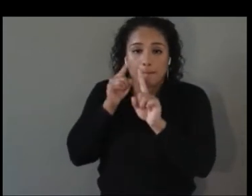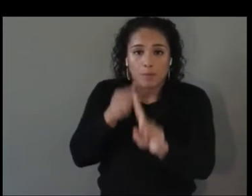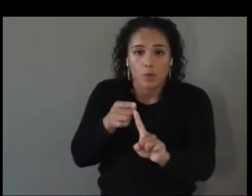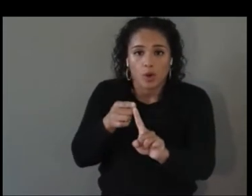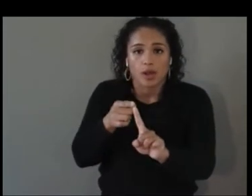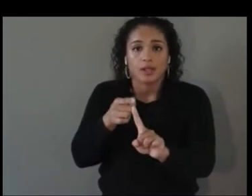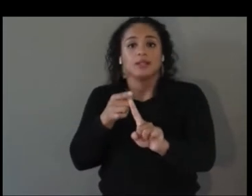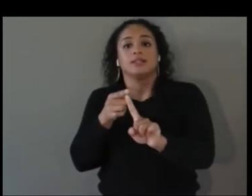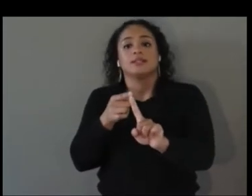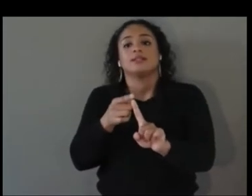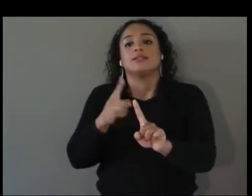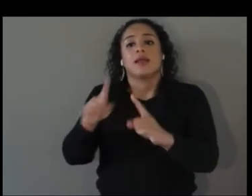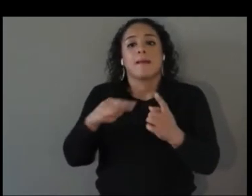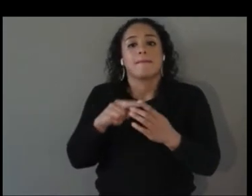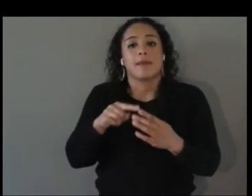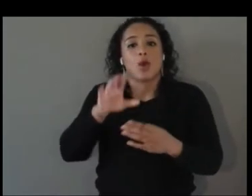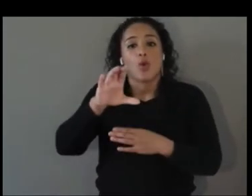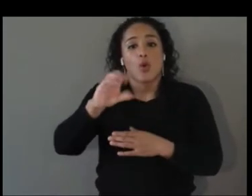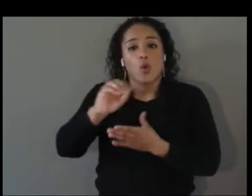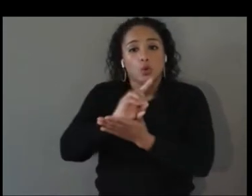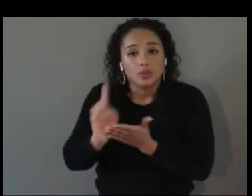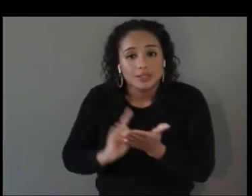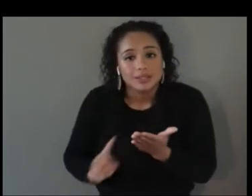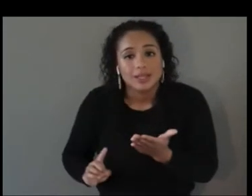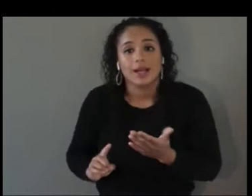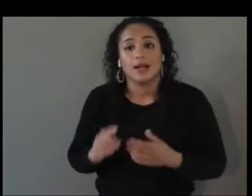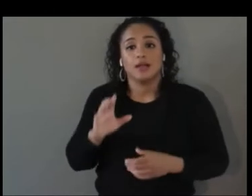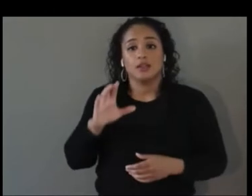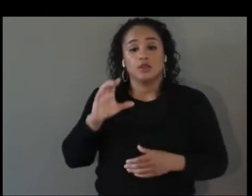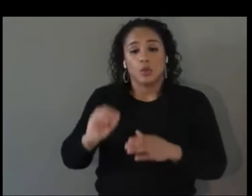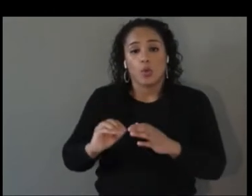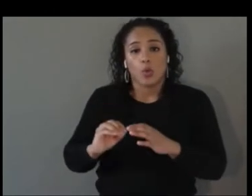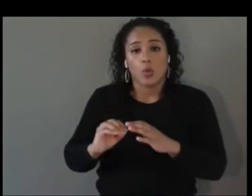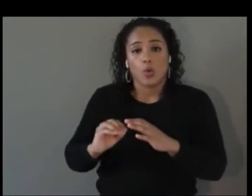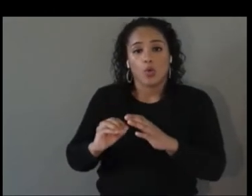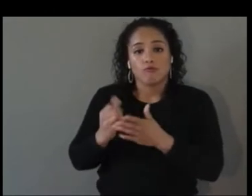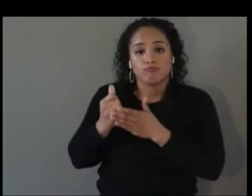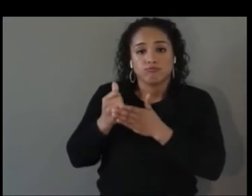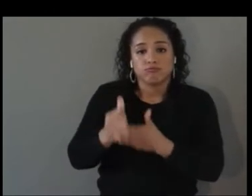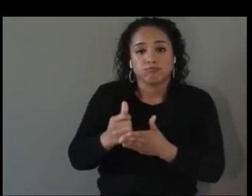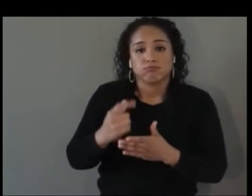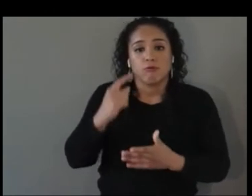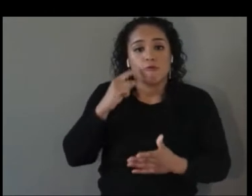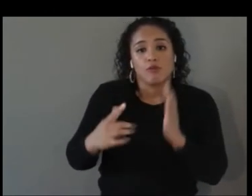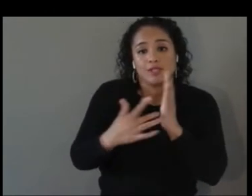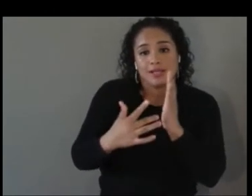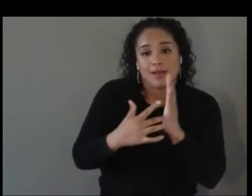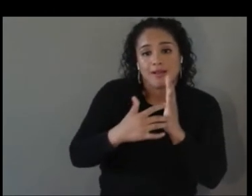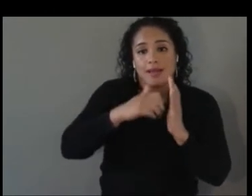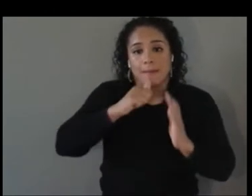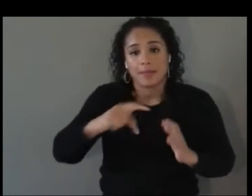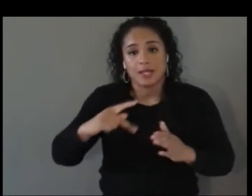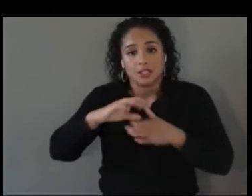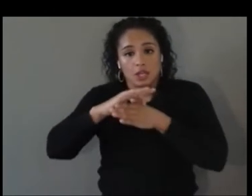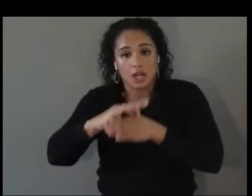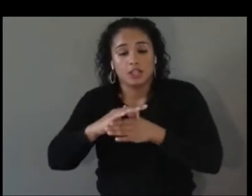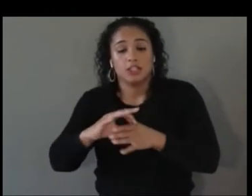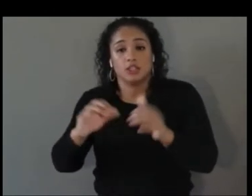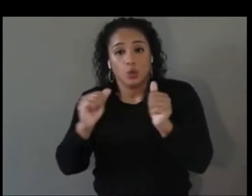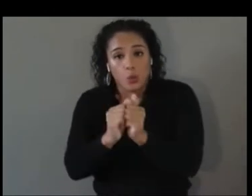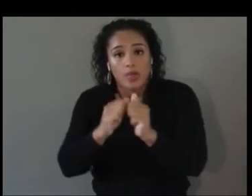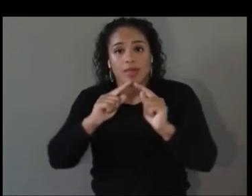XR platform technologies, applications, and content, with diverse people, not for them, and, of course, we are taking into